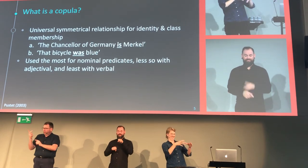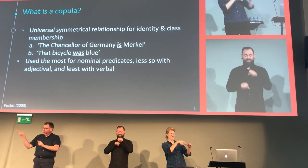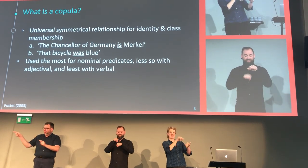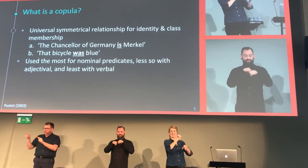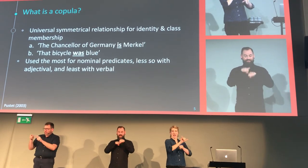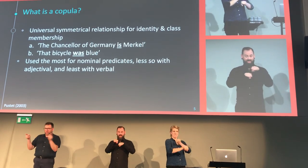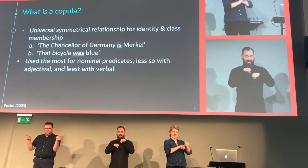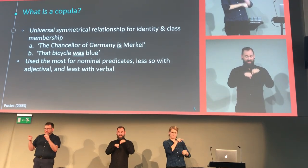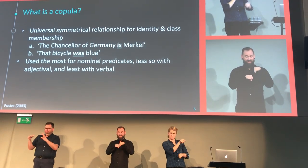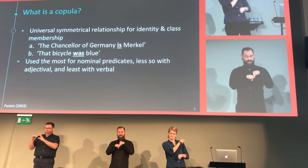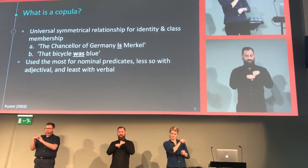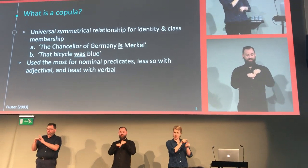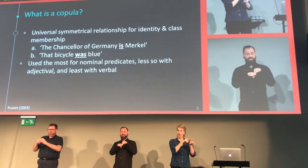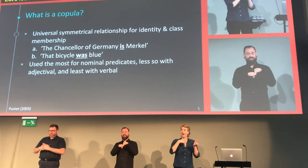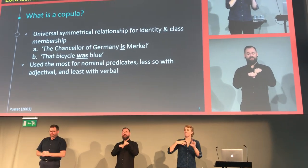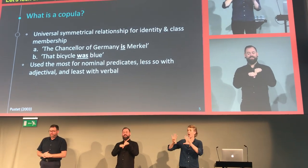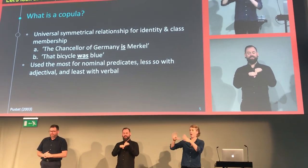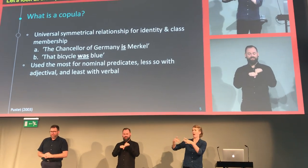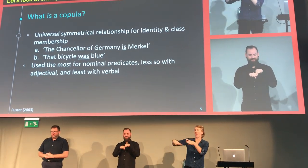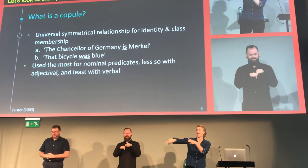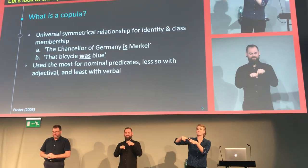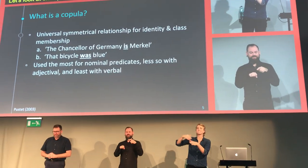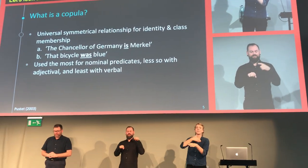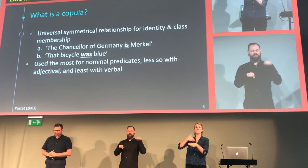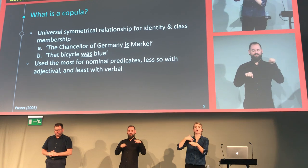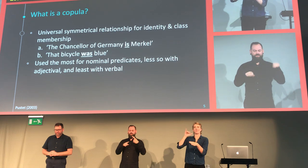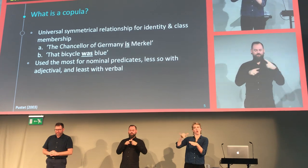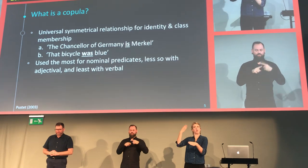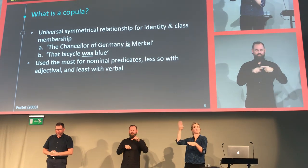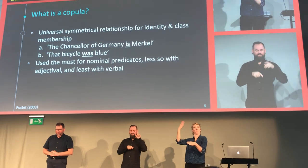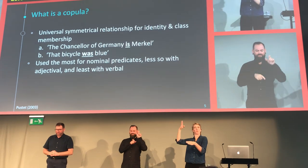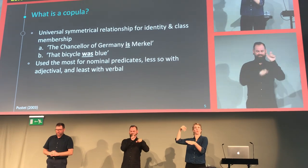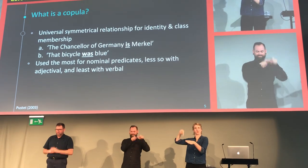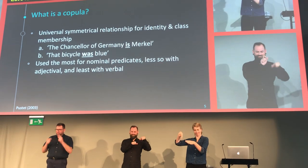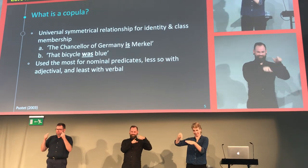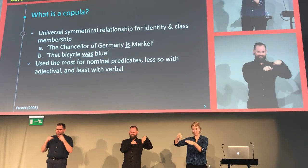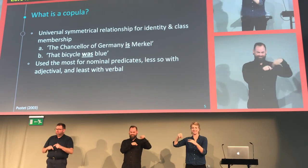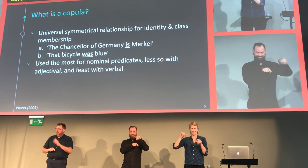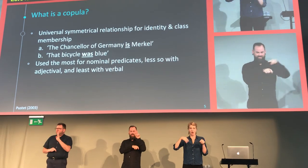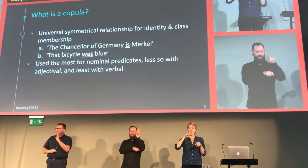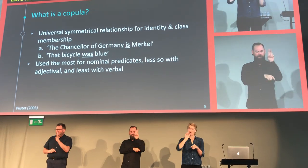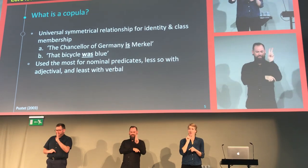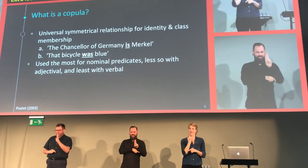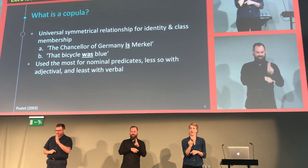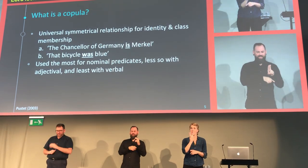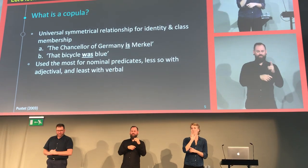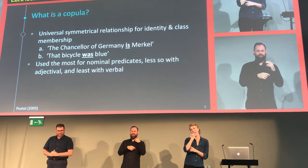We have an entity, which is the bicycle, and then we have a class of membership of things that are blue.